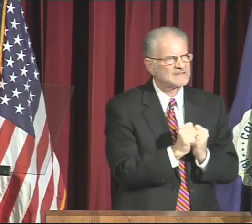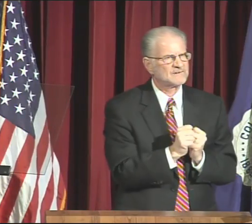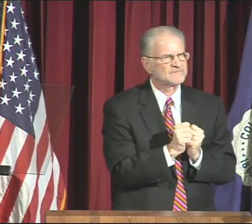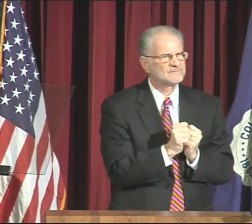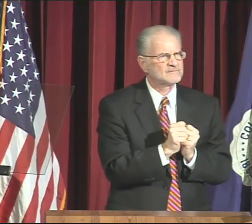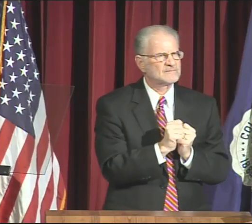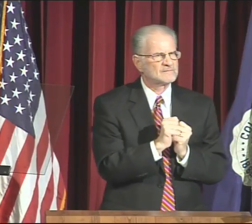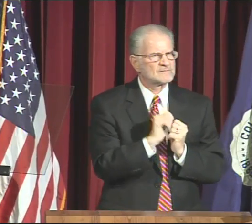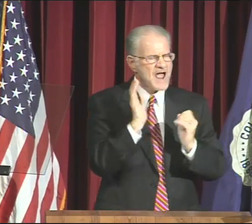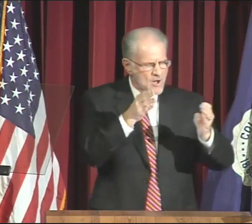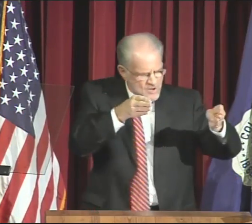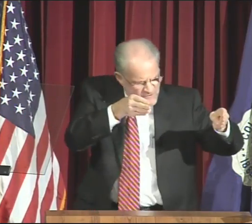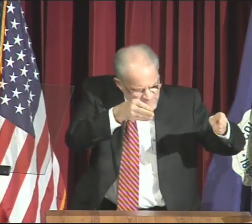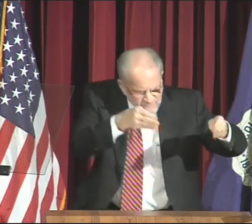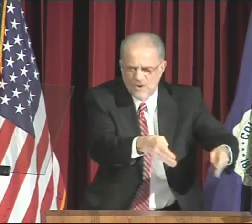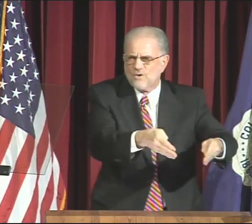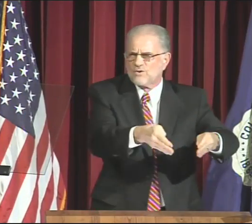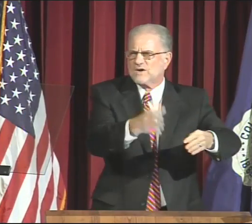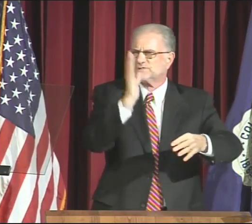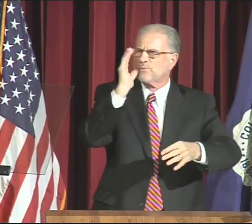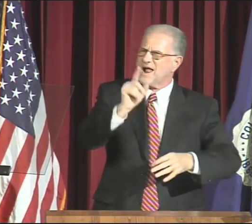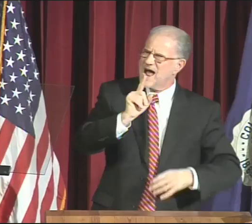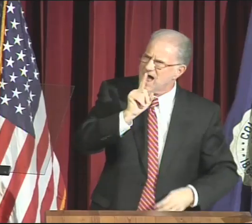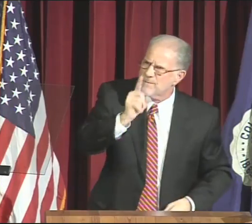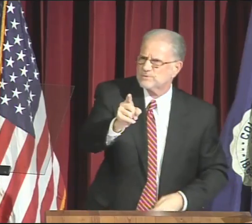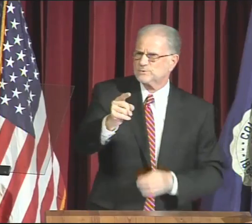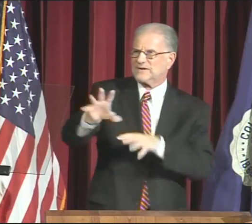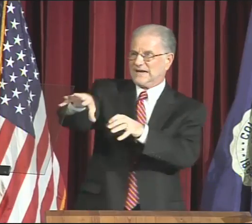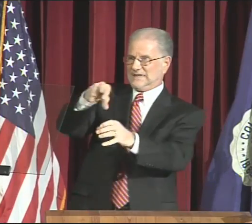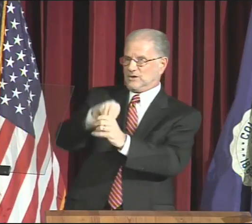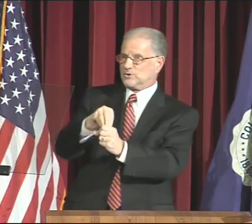always at the forefront of our thinking.